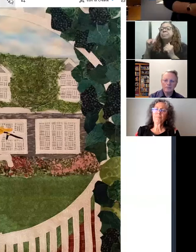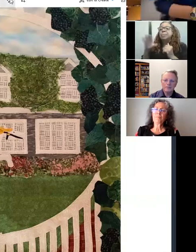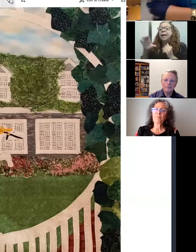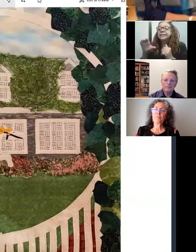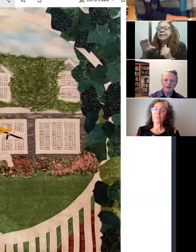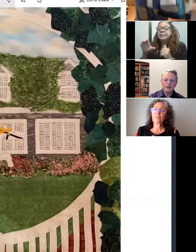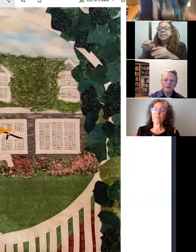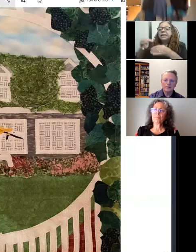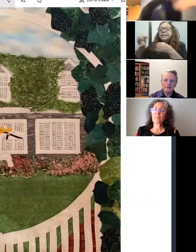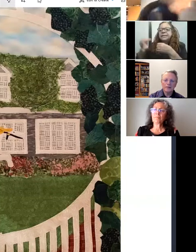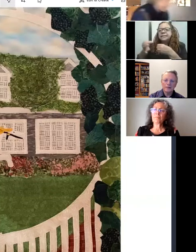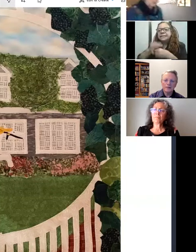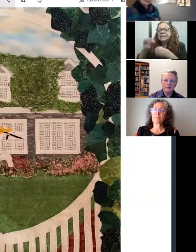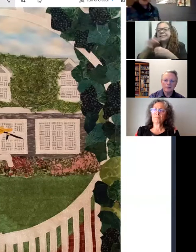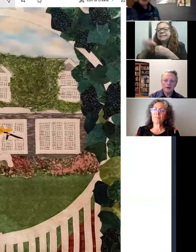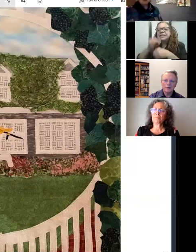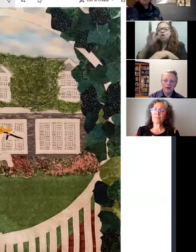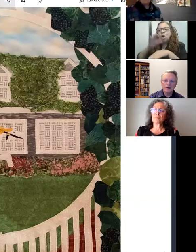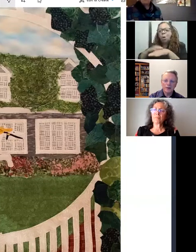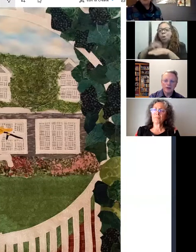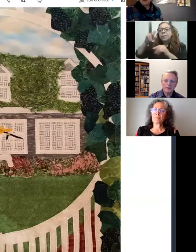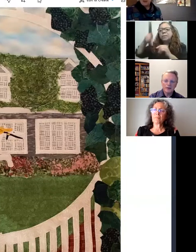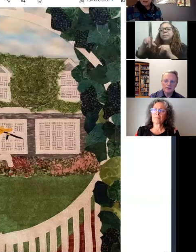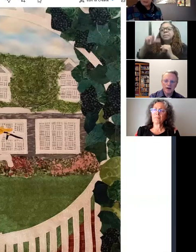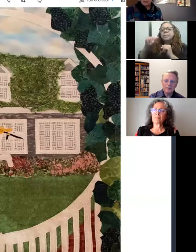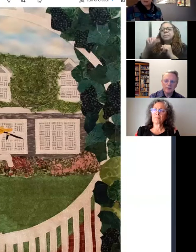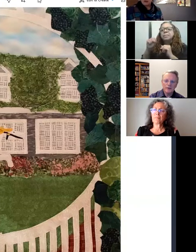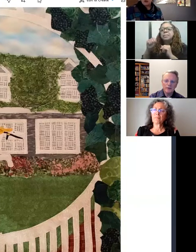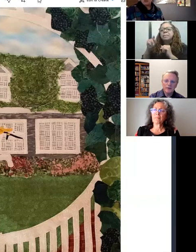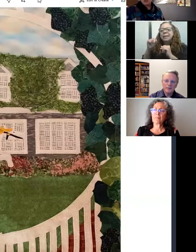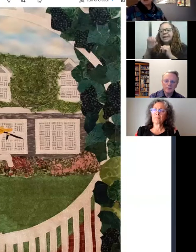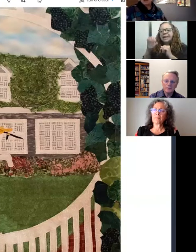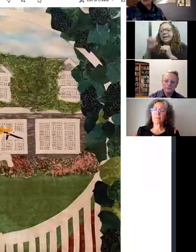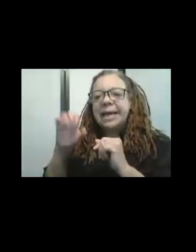on the plastic... sorry hold on a second... it holds it together.